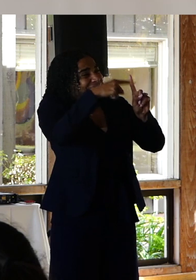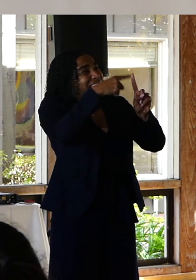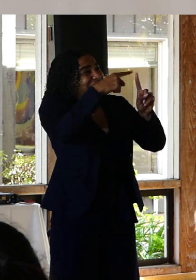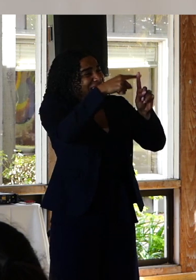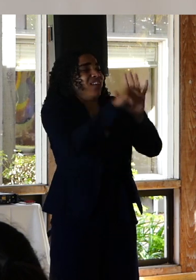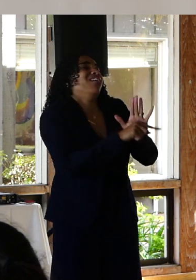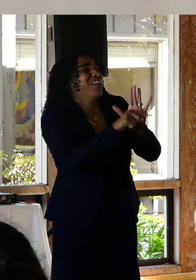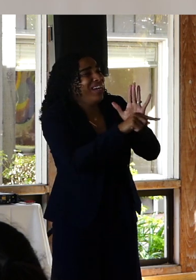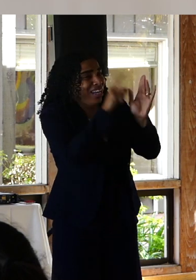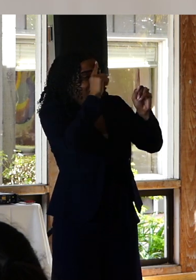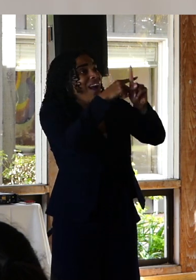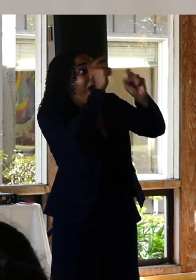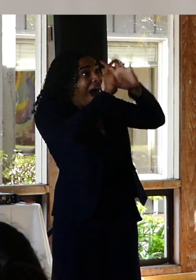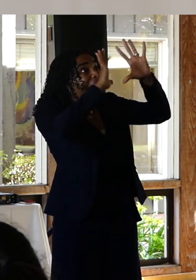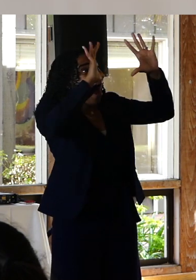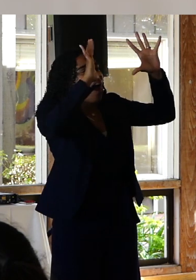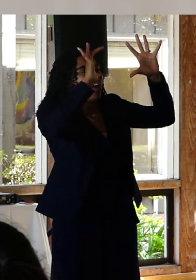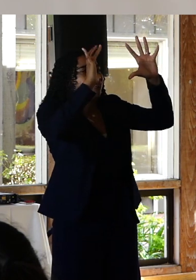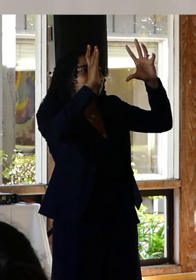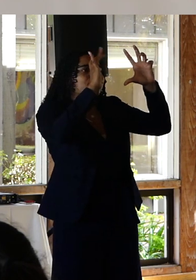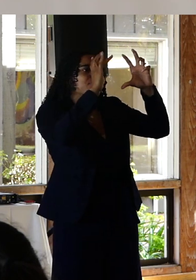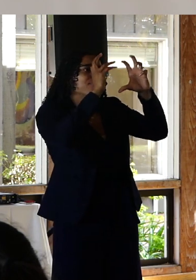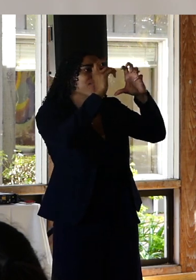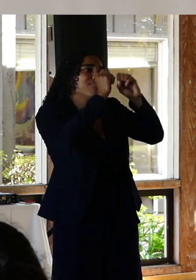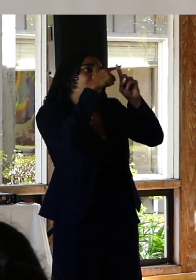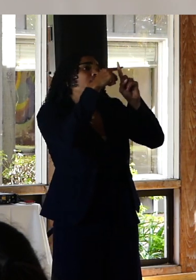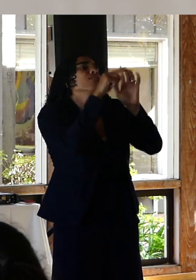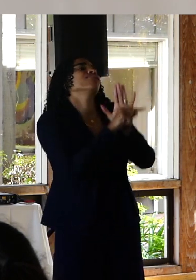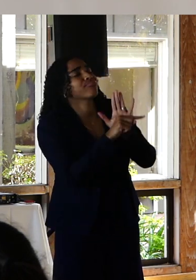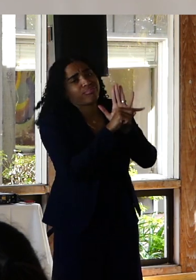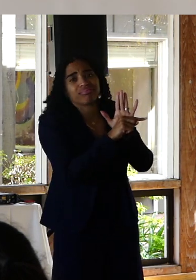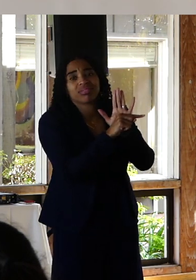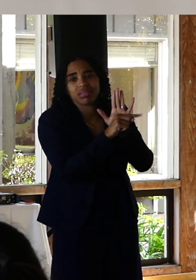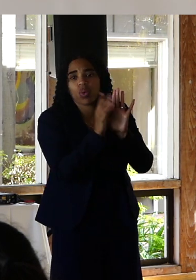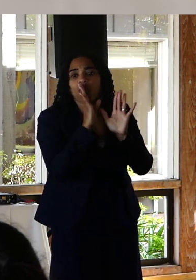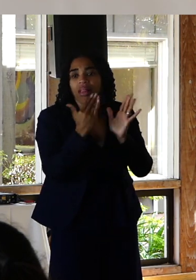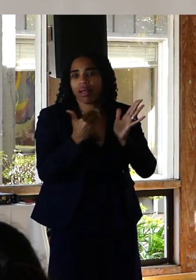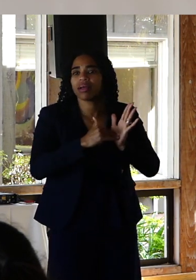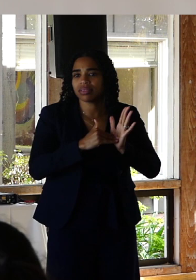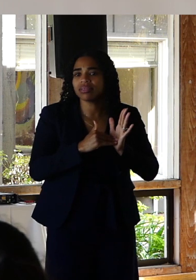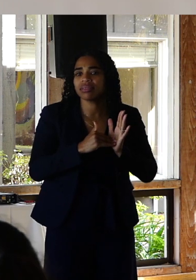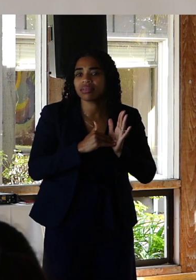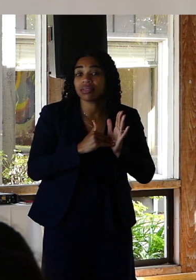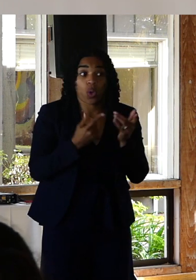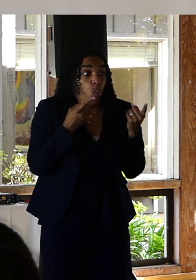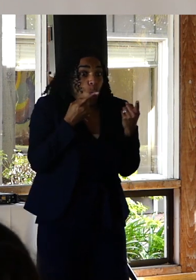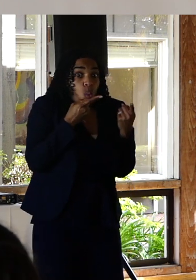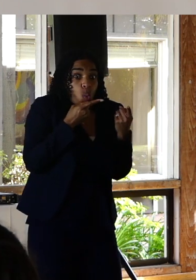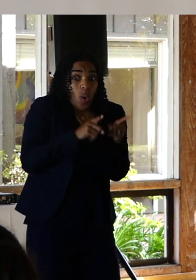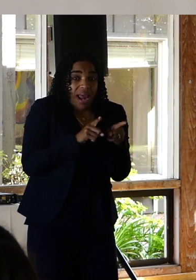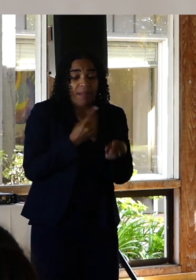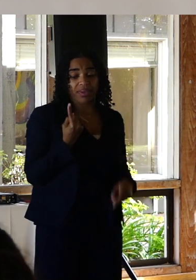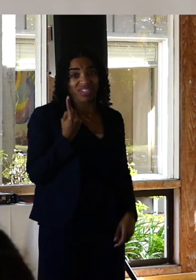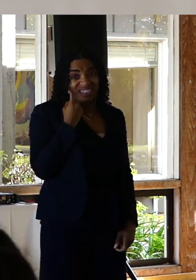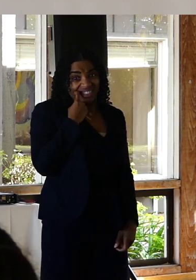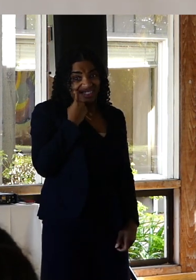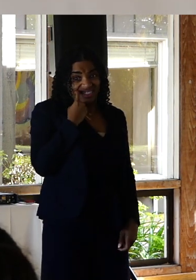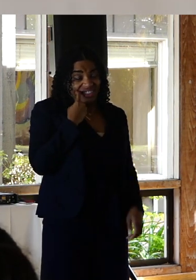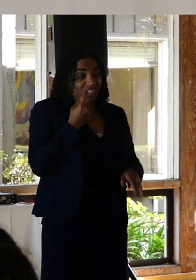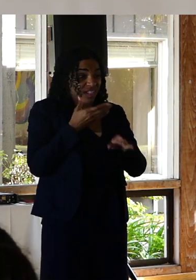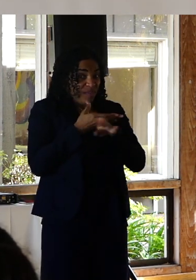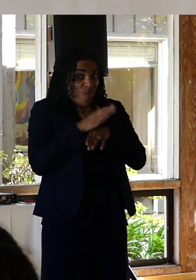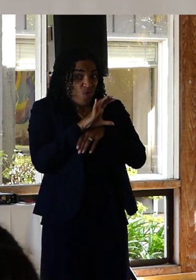blessed clarity and hope. A few days before Christmas this past year I